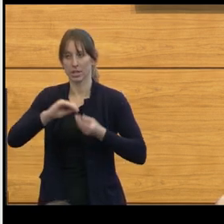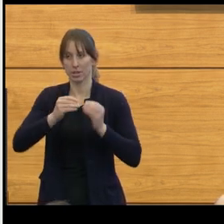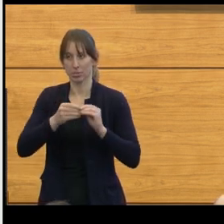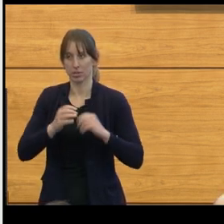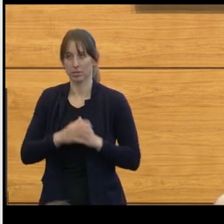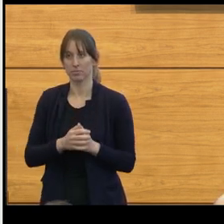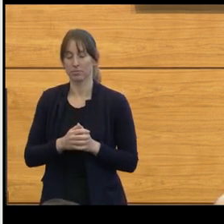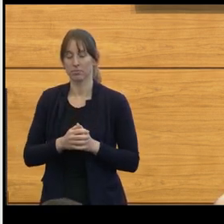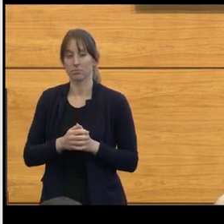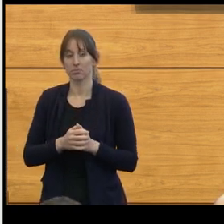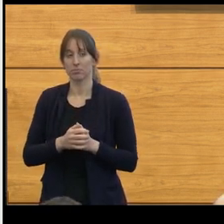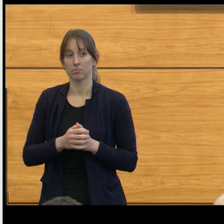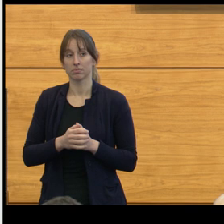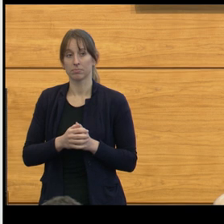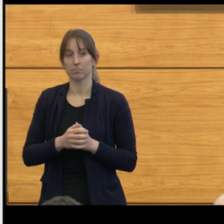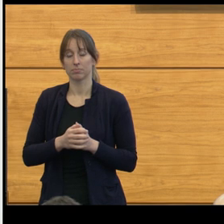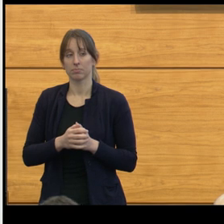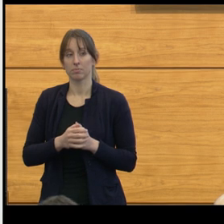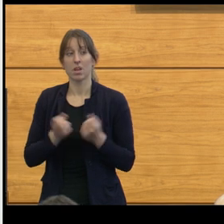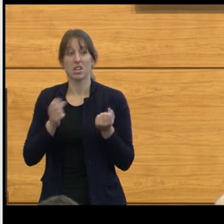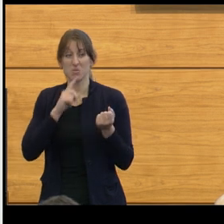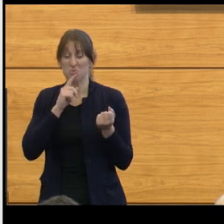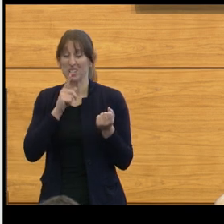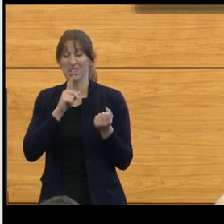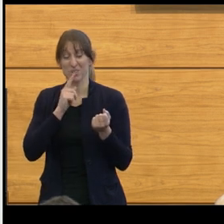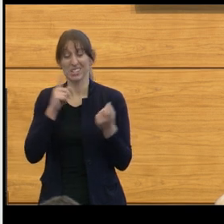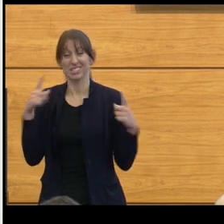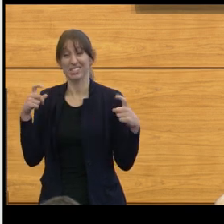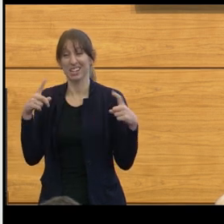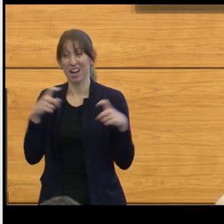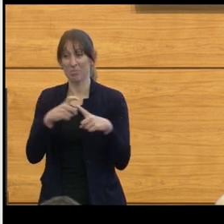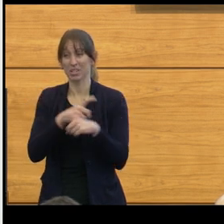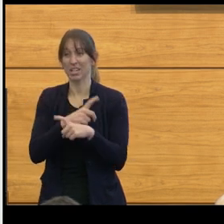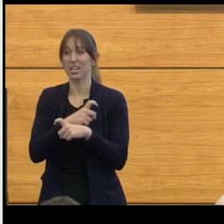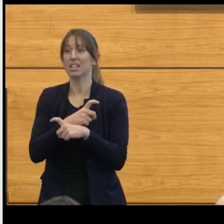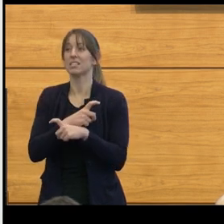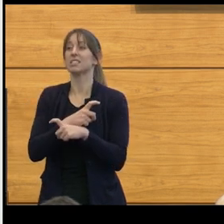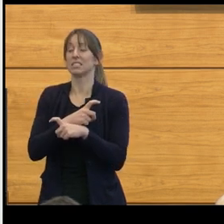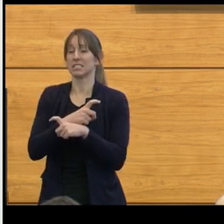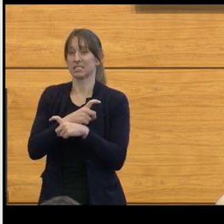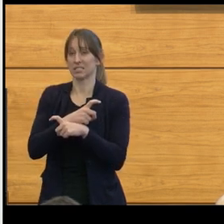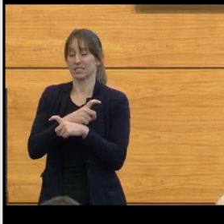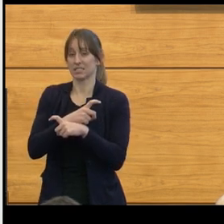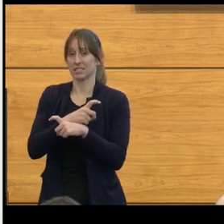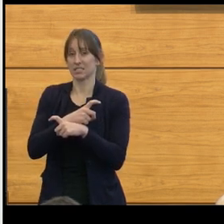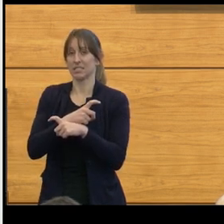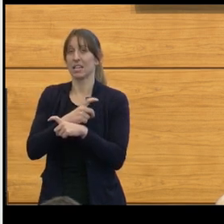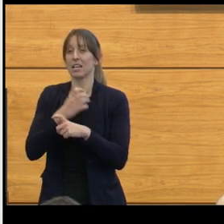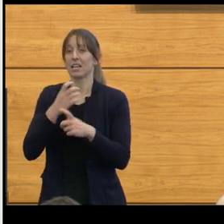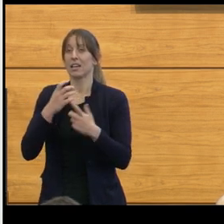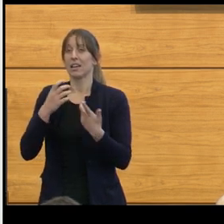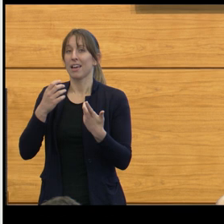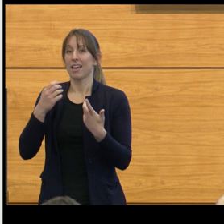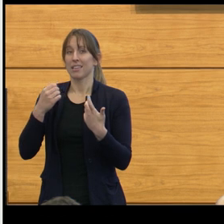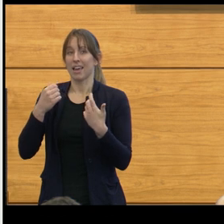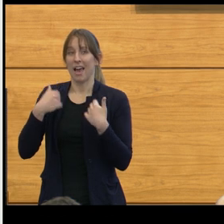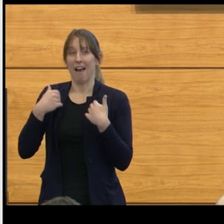cerebellum mutism can be pretty complicated. They are very, very labile emotionally. They have this high pitched cry.